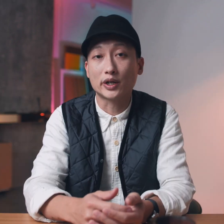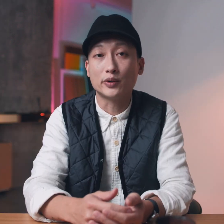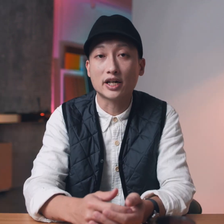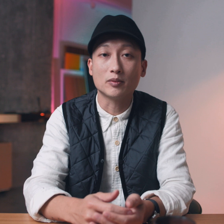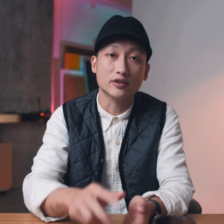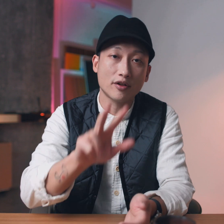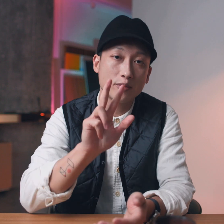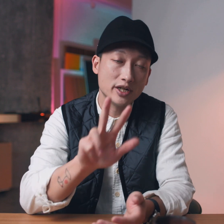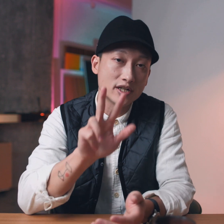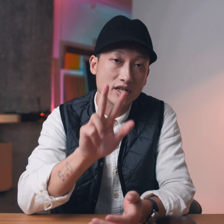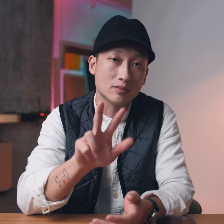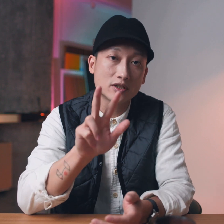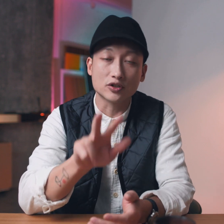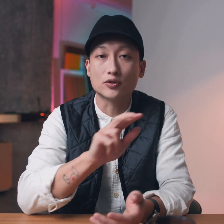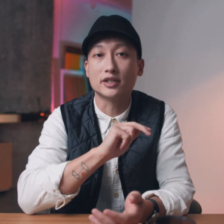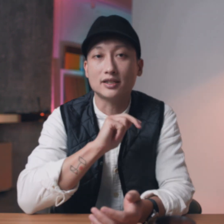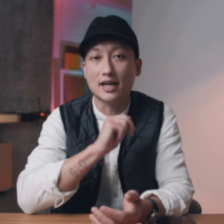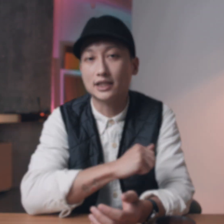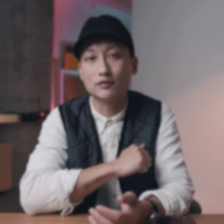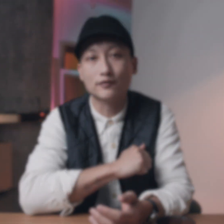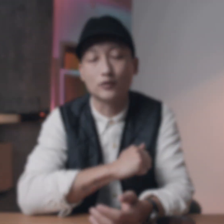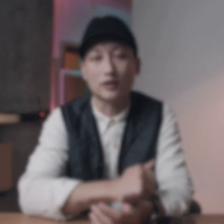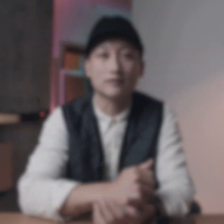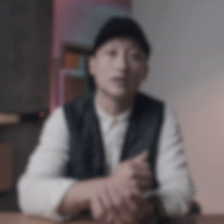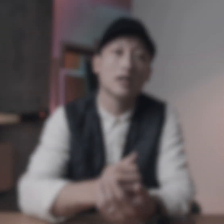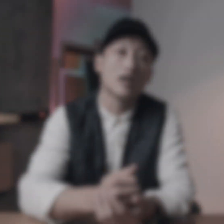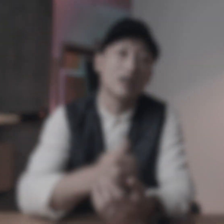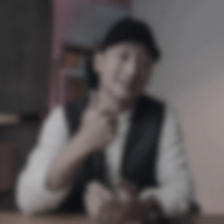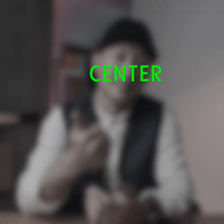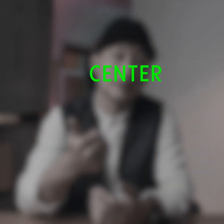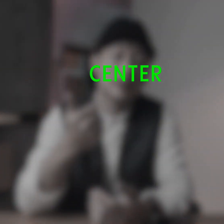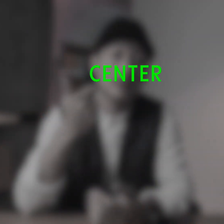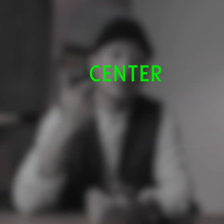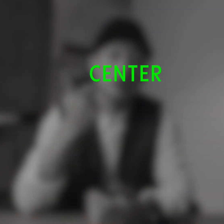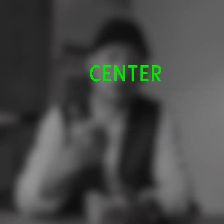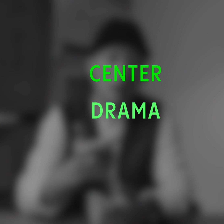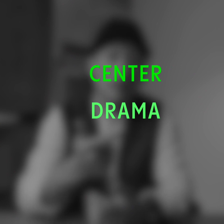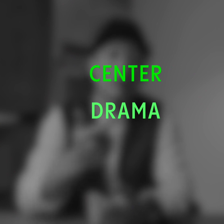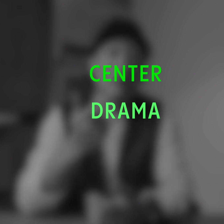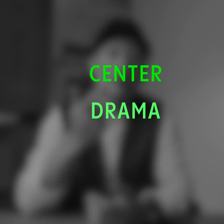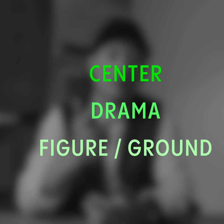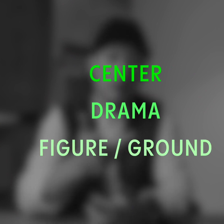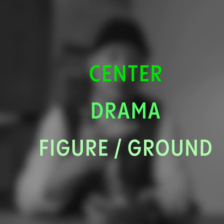a quick recap on the three tips concerning the edge of a photographs are sender drama figure